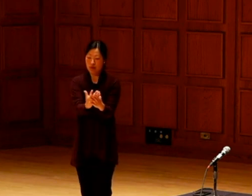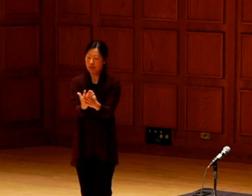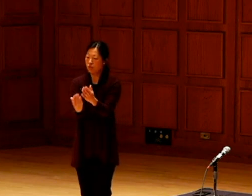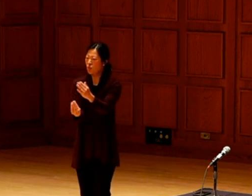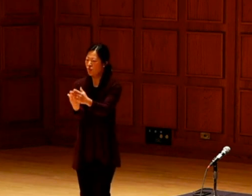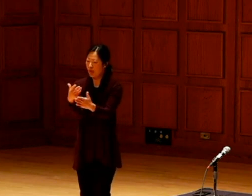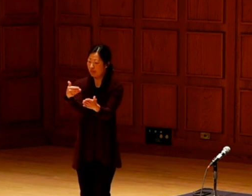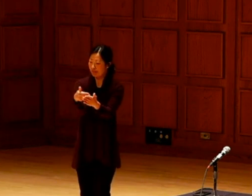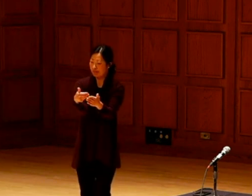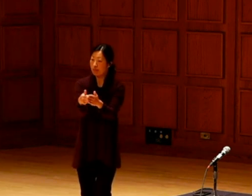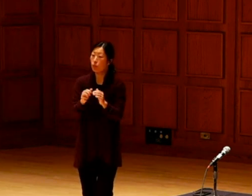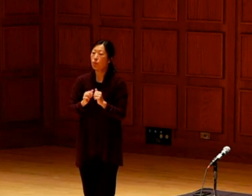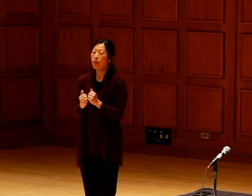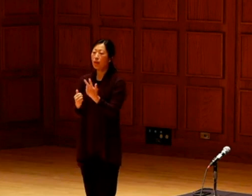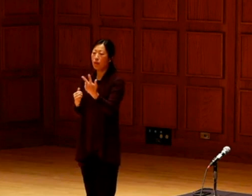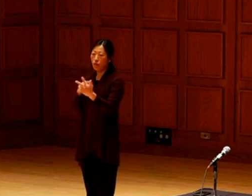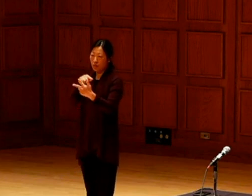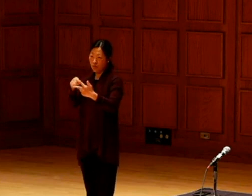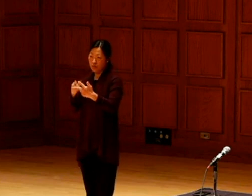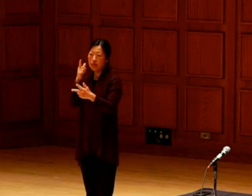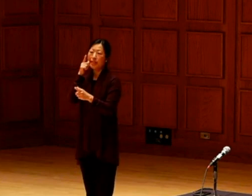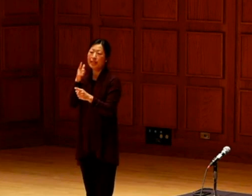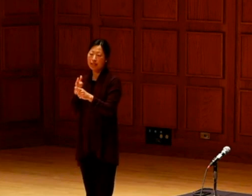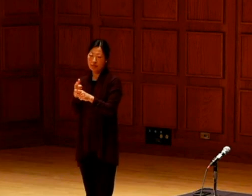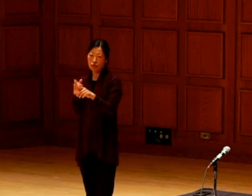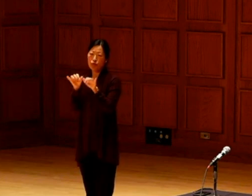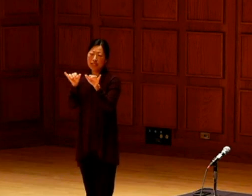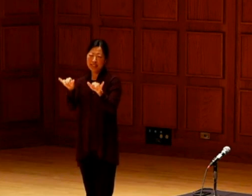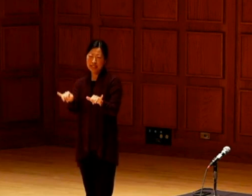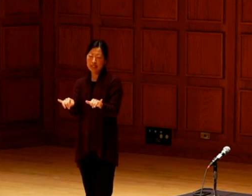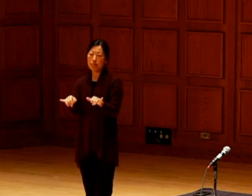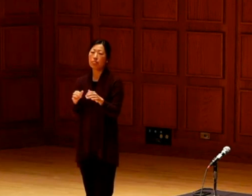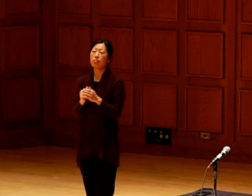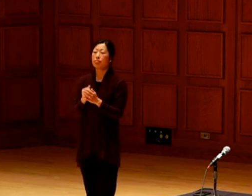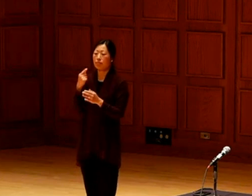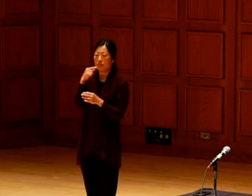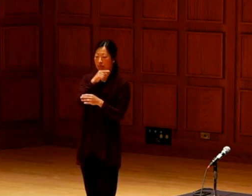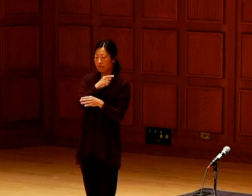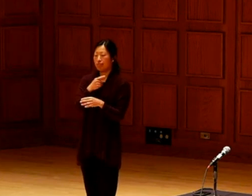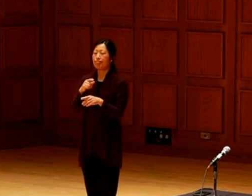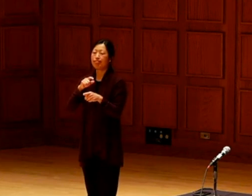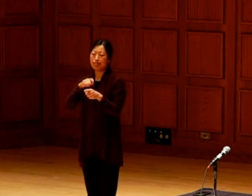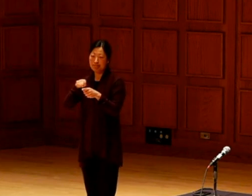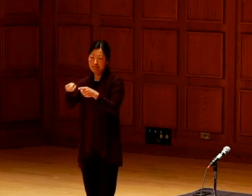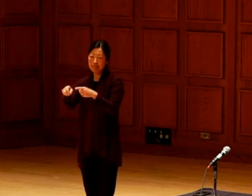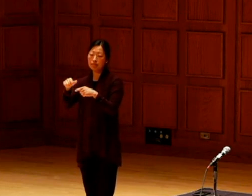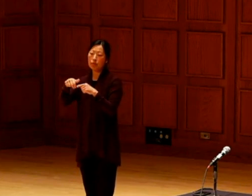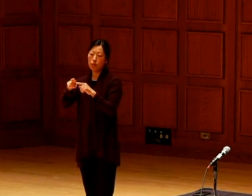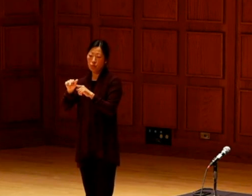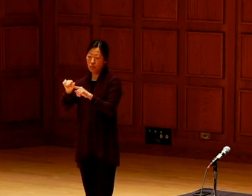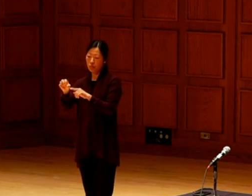are growing with in a three-sisters system or just intercropping with other crops.